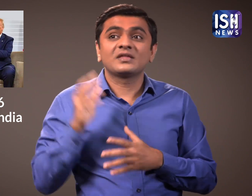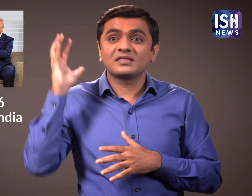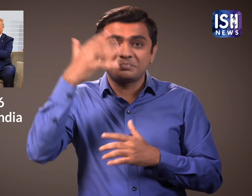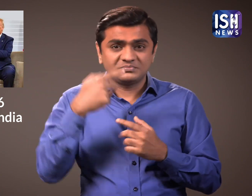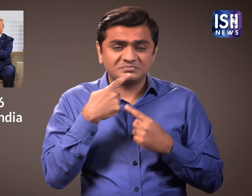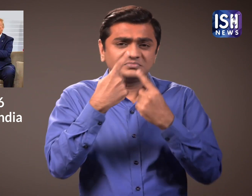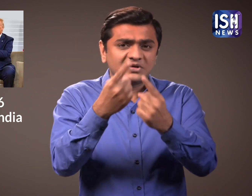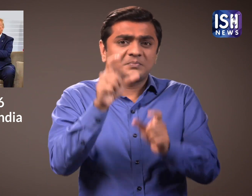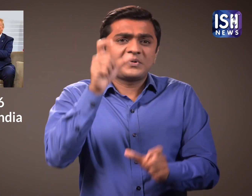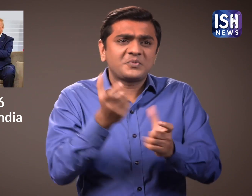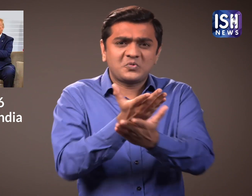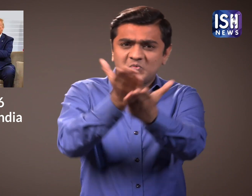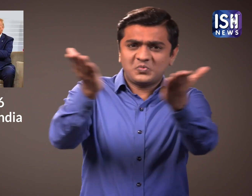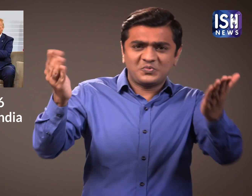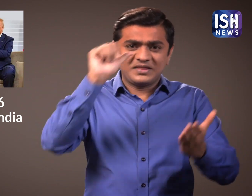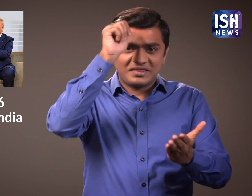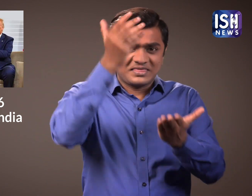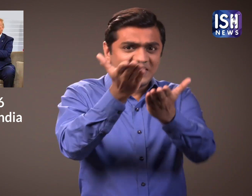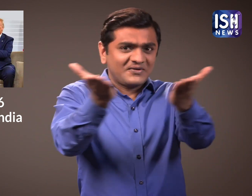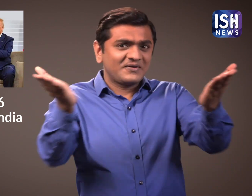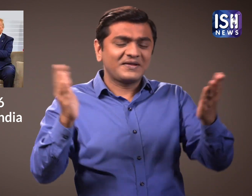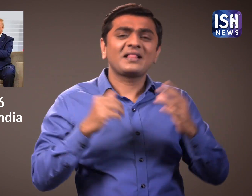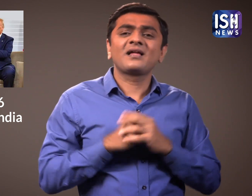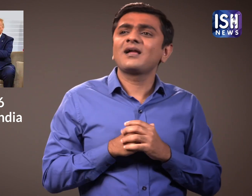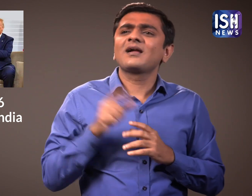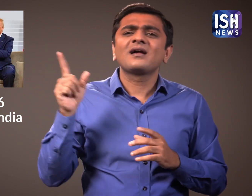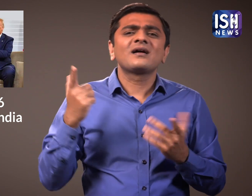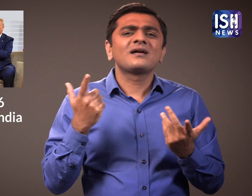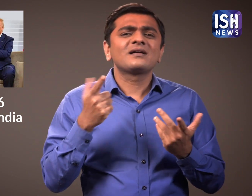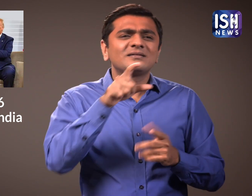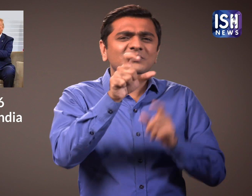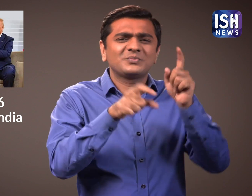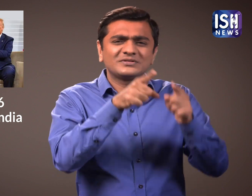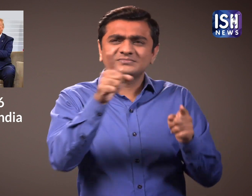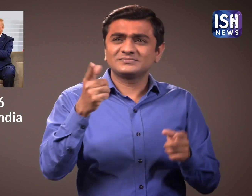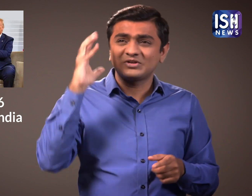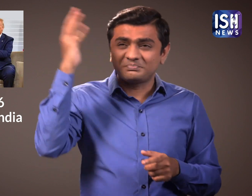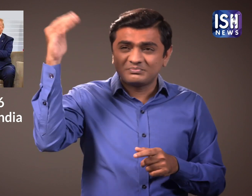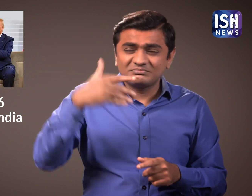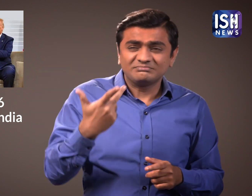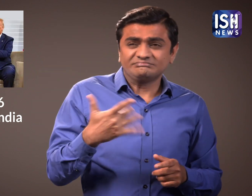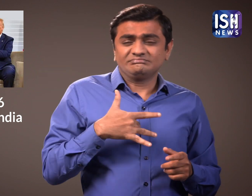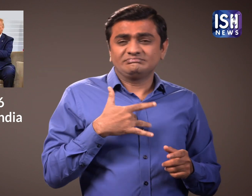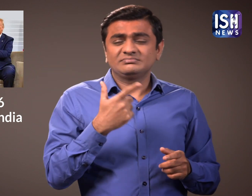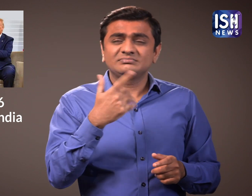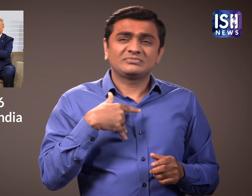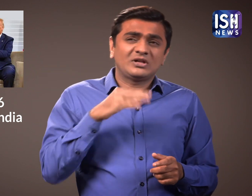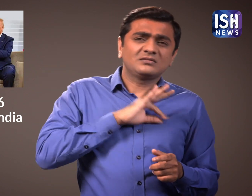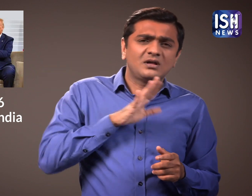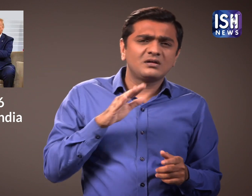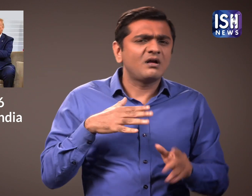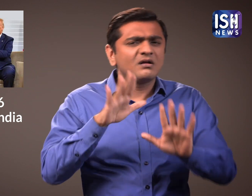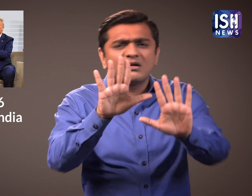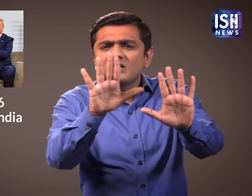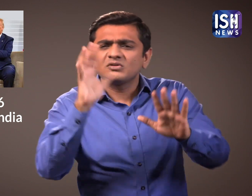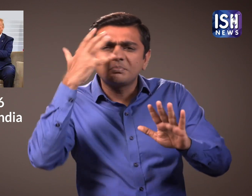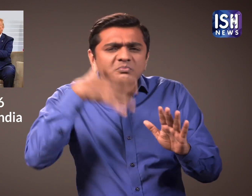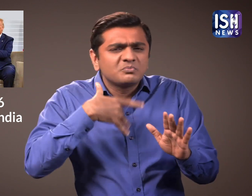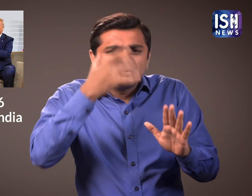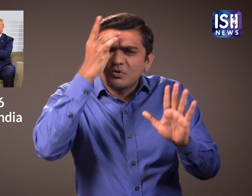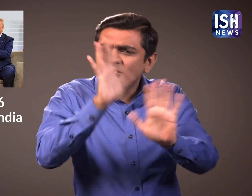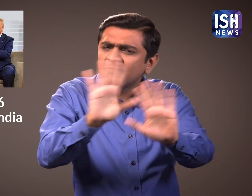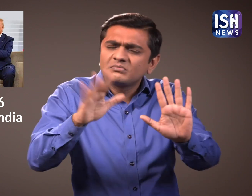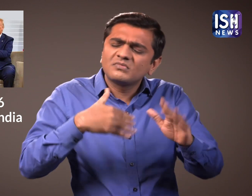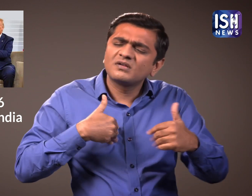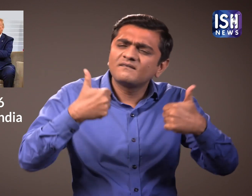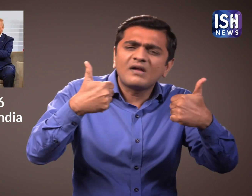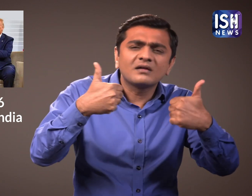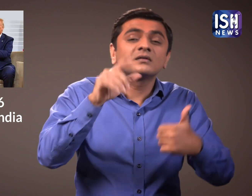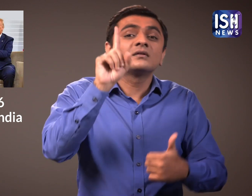Trump said he is not treated well by India but he has has no issues with that.